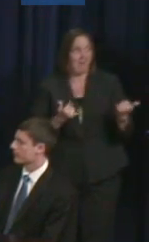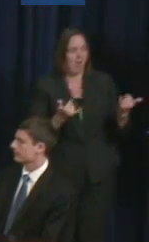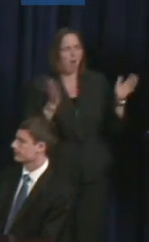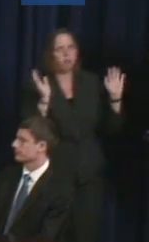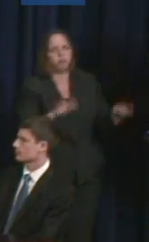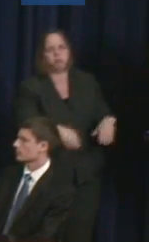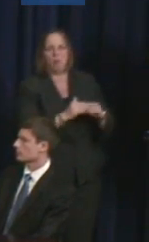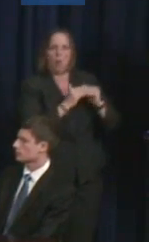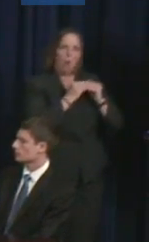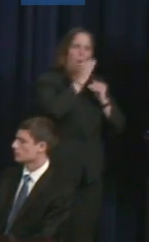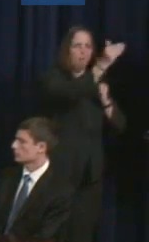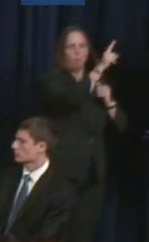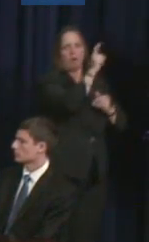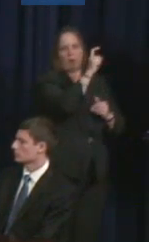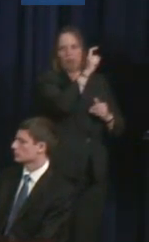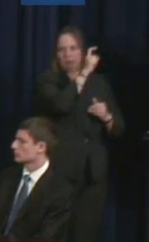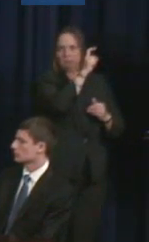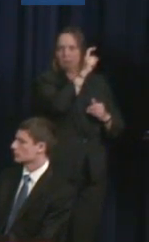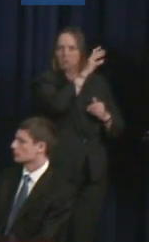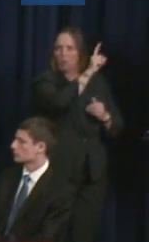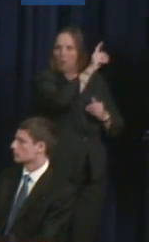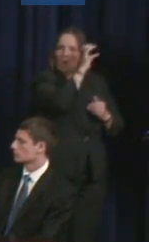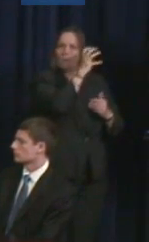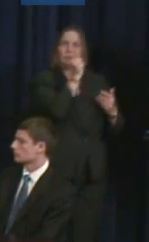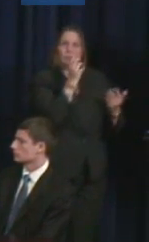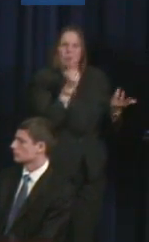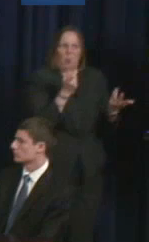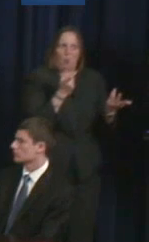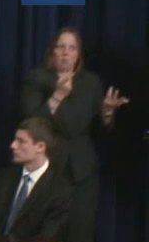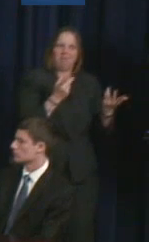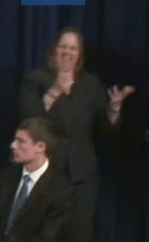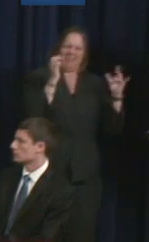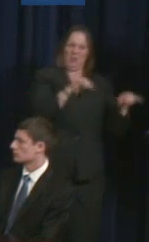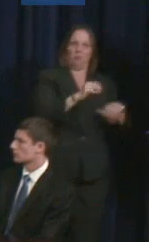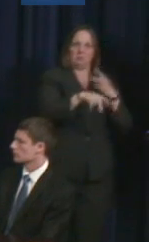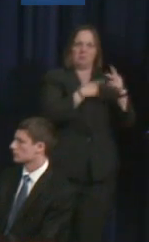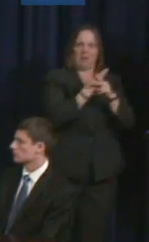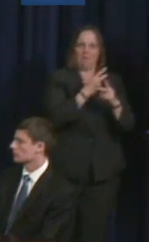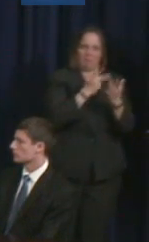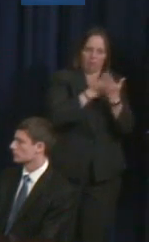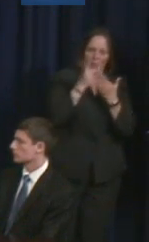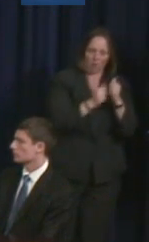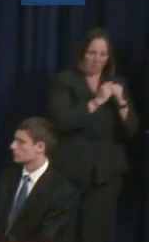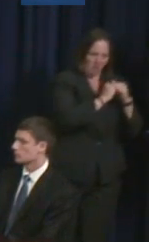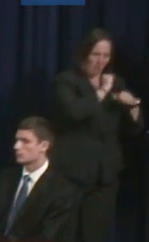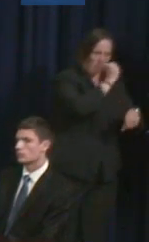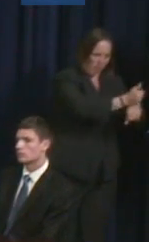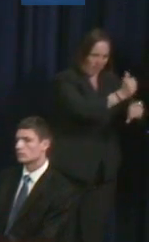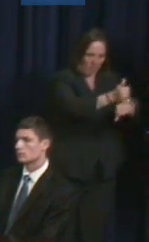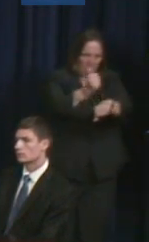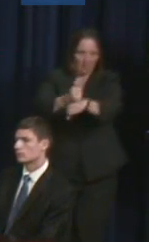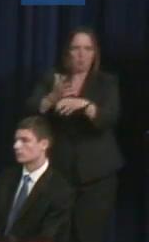our public schools so that all students will have the opportunity to be seen as an athlete in their schools, be